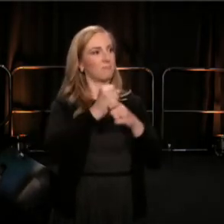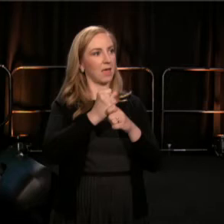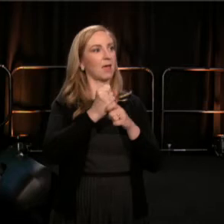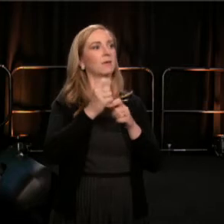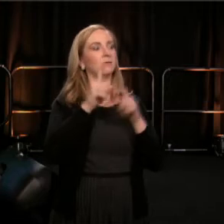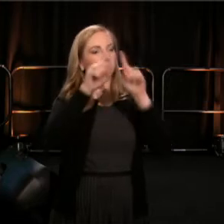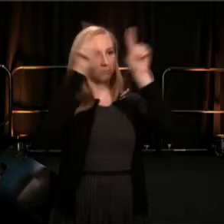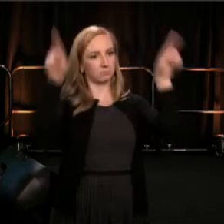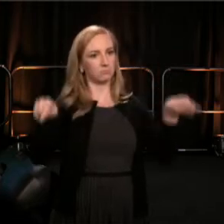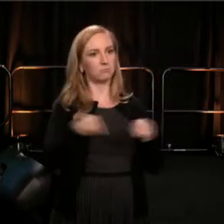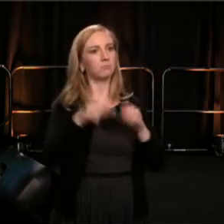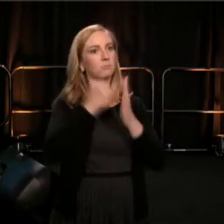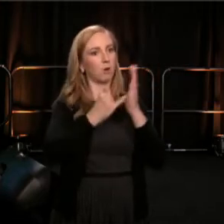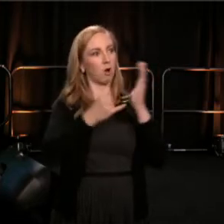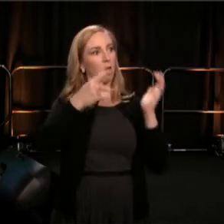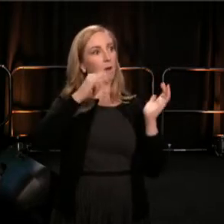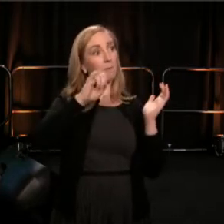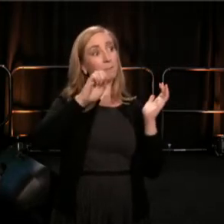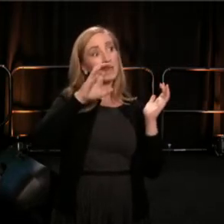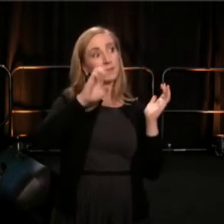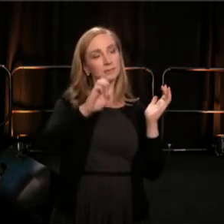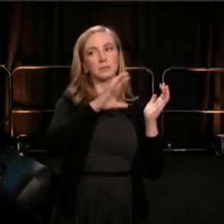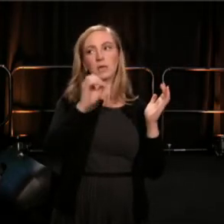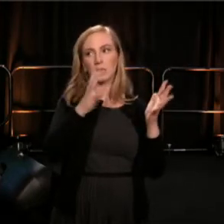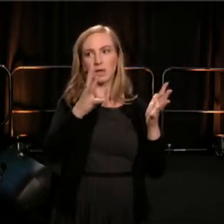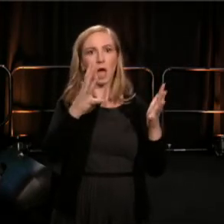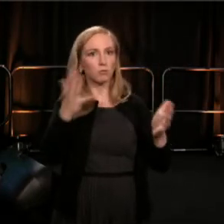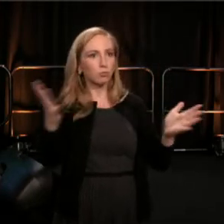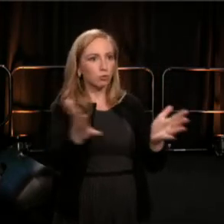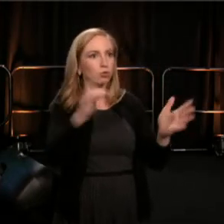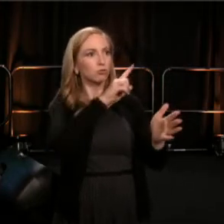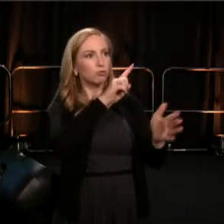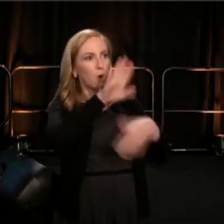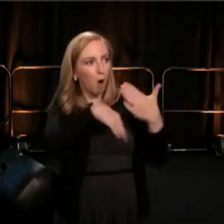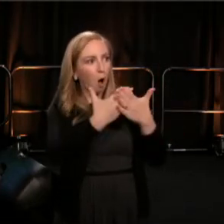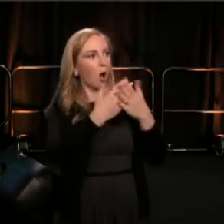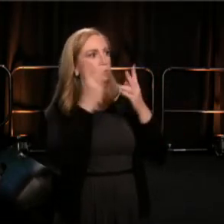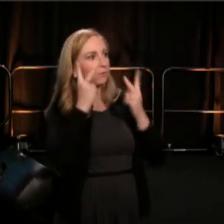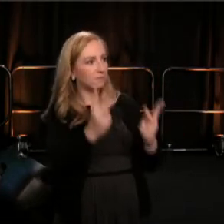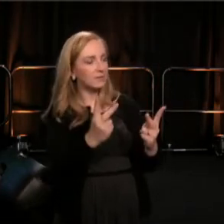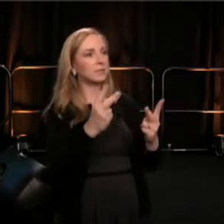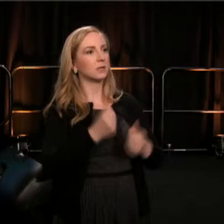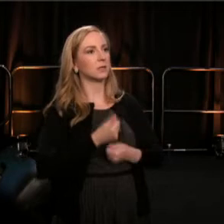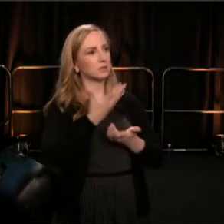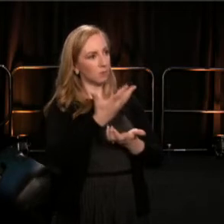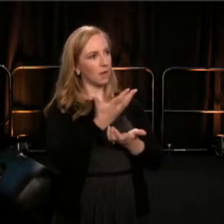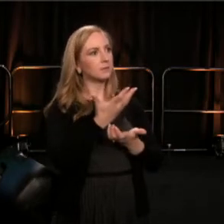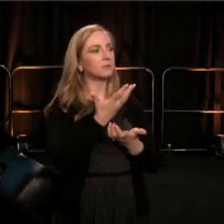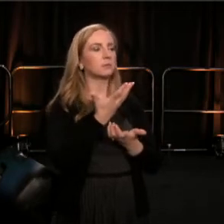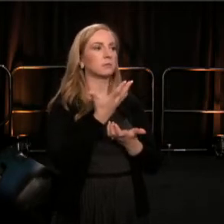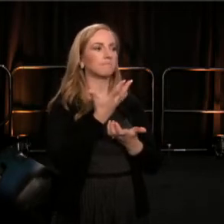so I encourage all of us to visit. It expressed solidarity with the lives lost in Orlando,